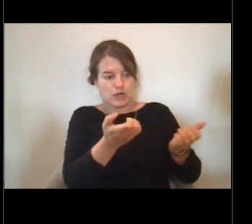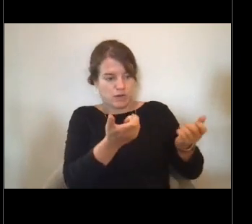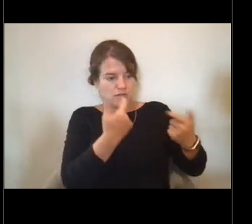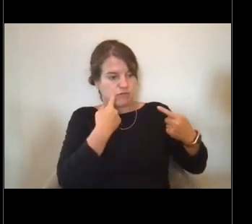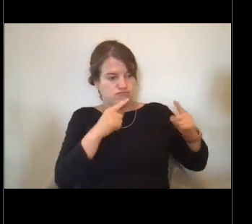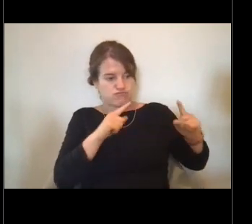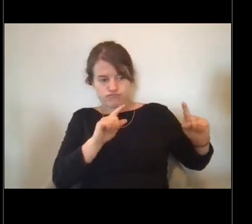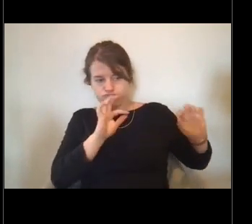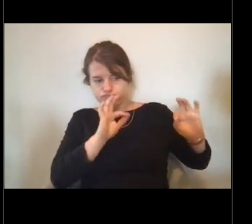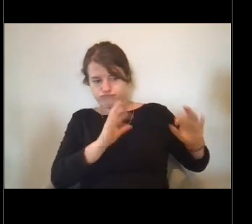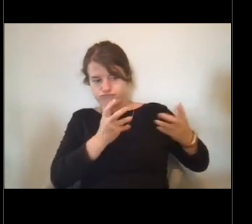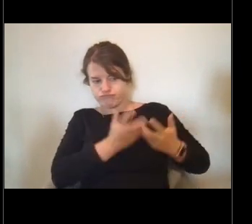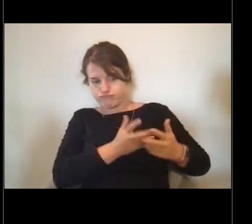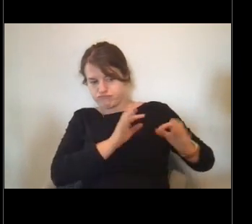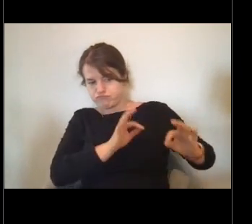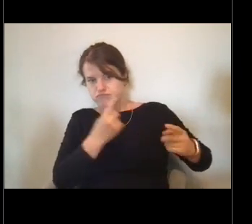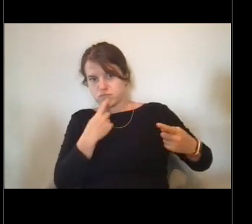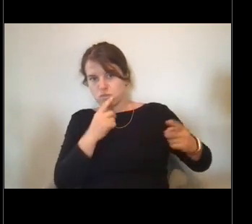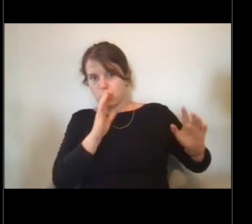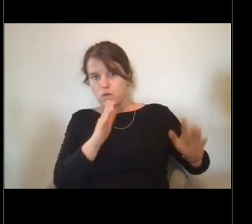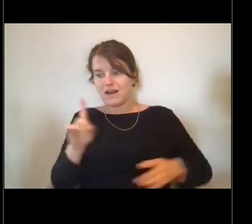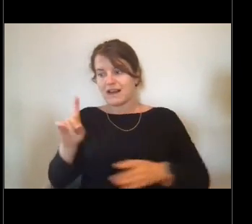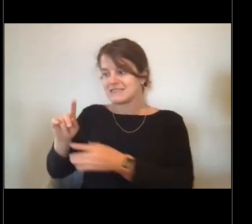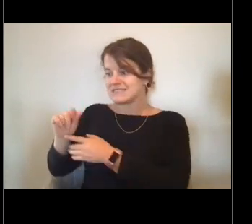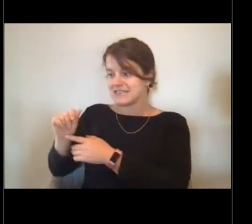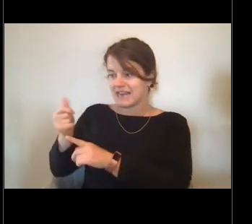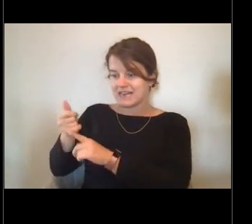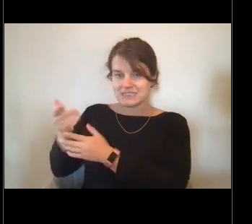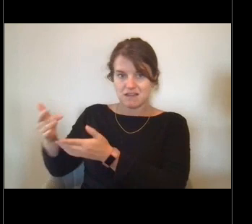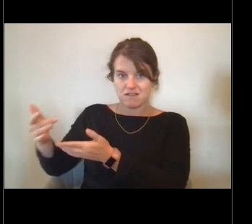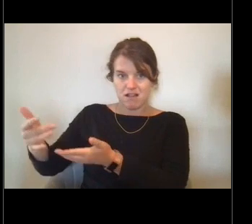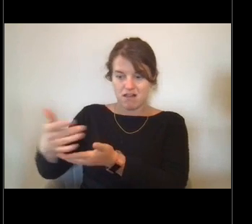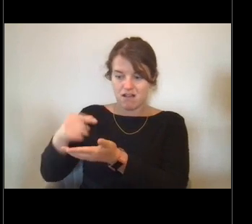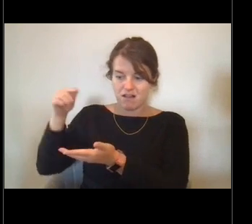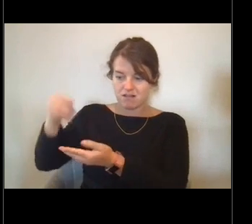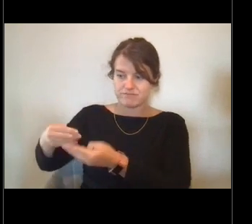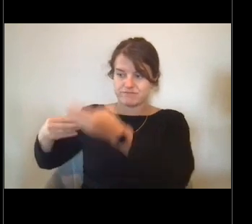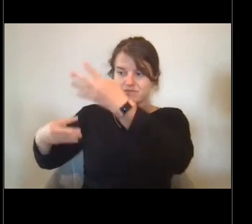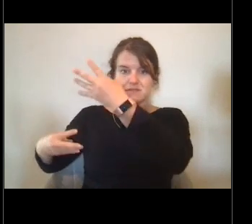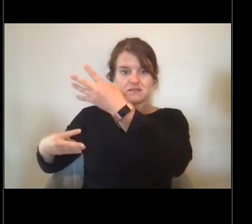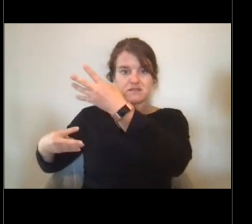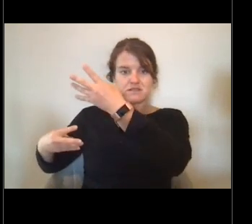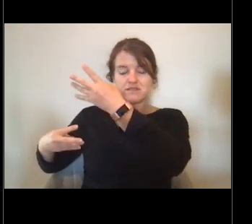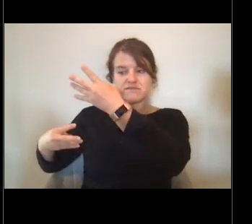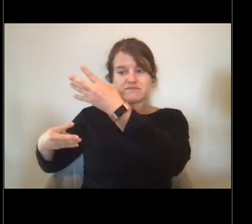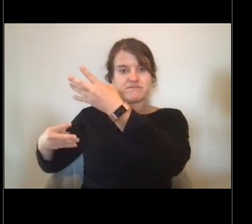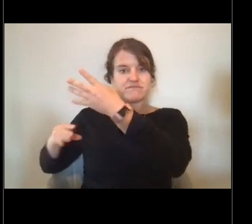making sure that our data that we're collecting is getting put where it needs to go and sit a shore